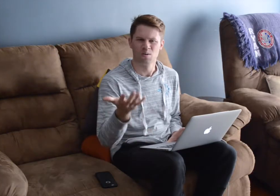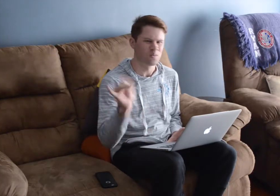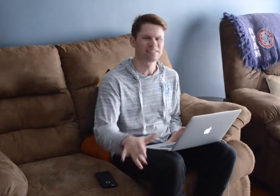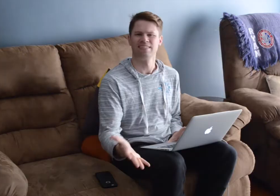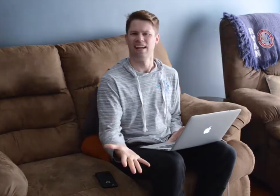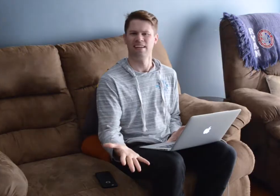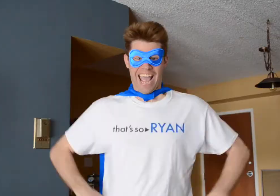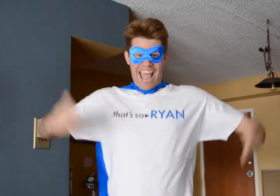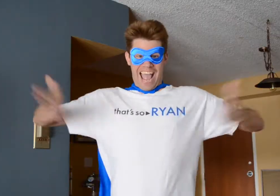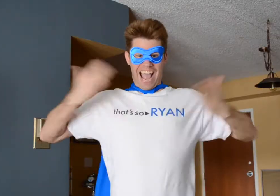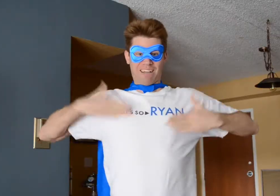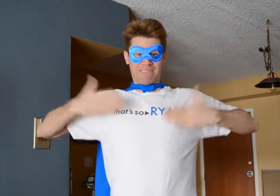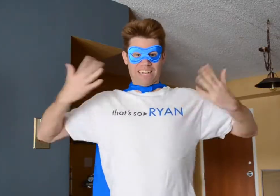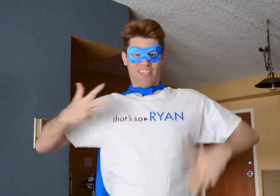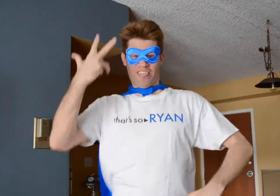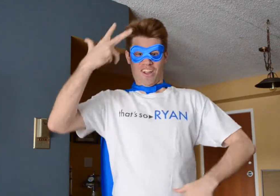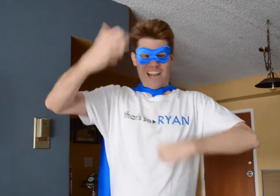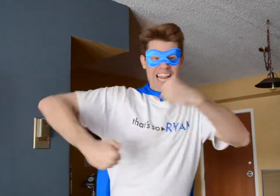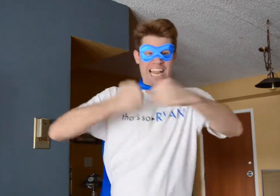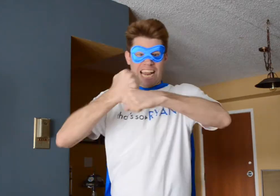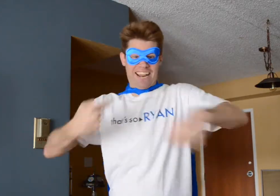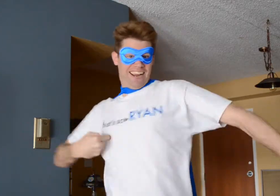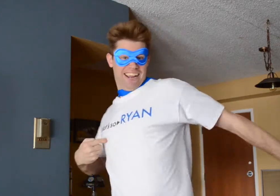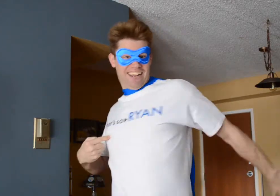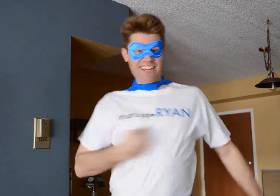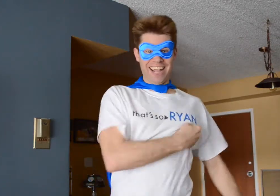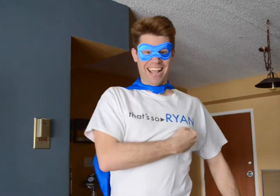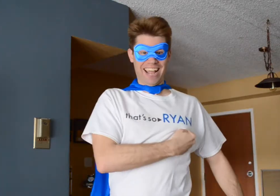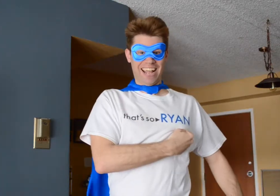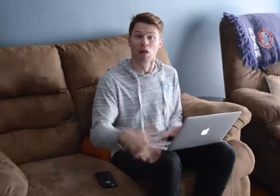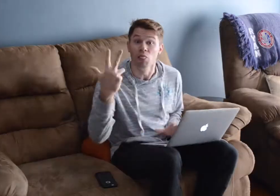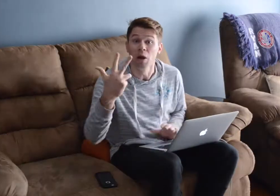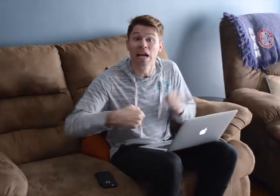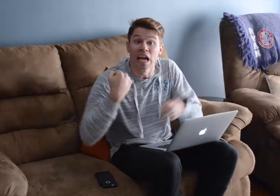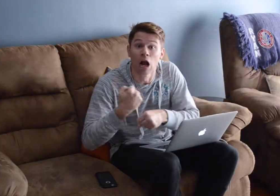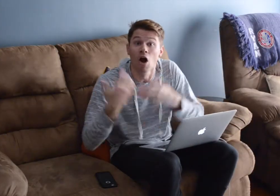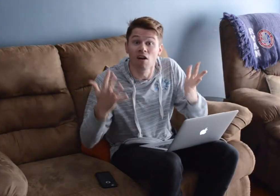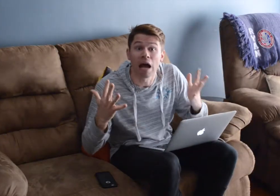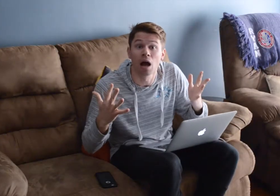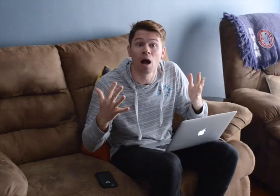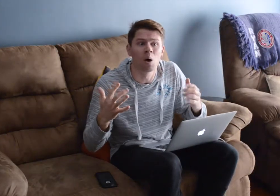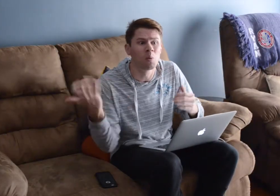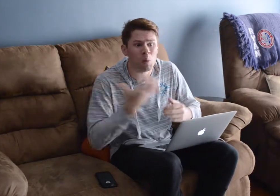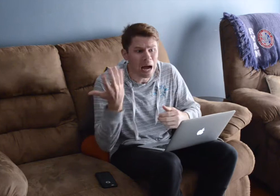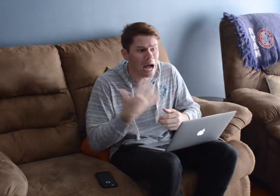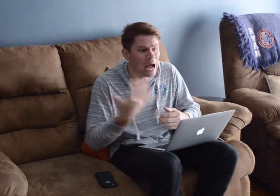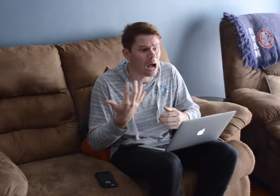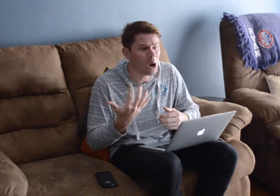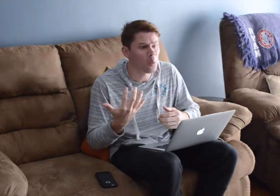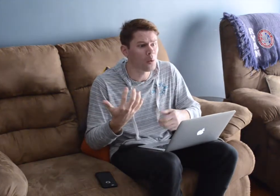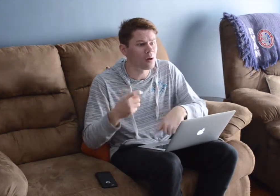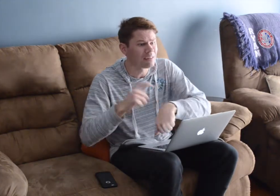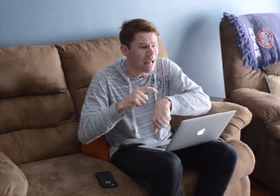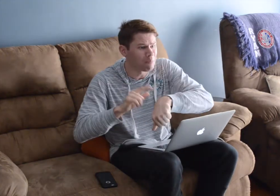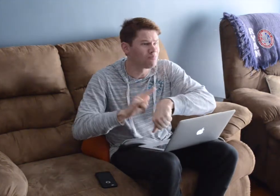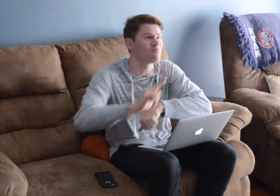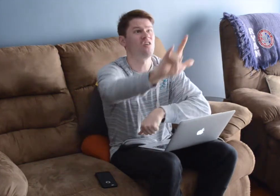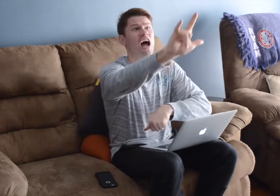WHAT'S THAT? HAPPY 3RD YEARS THREE YEARS ALREADY! WOW, TIME FLIES